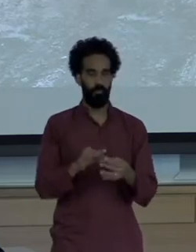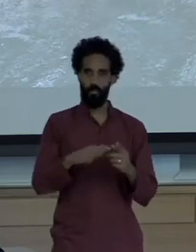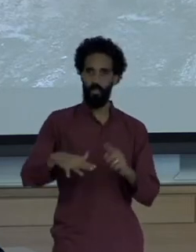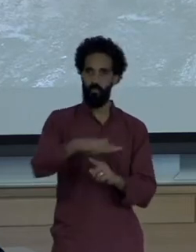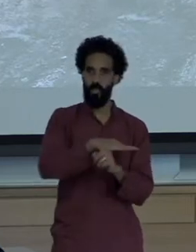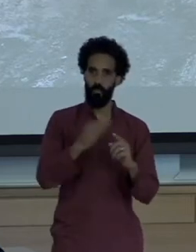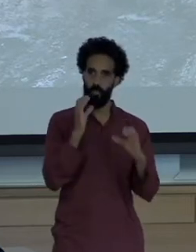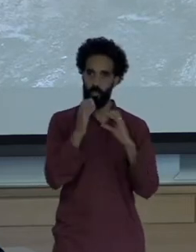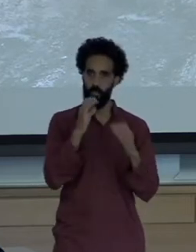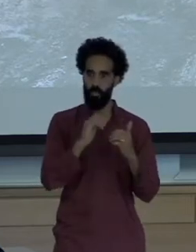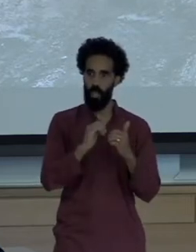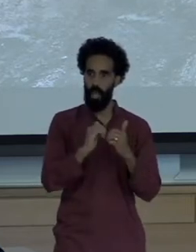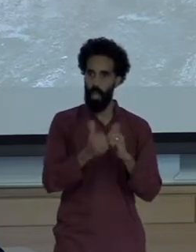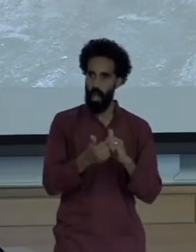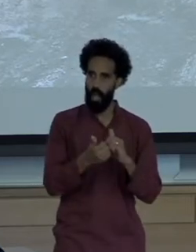inform and educate the public